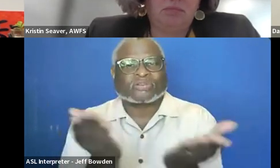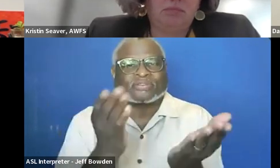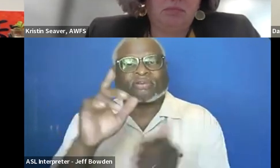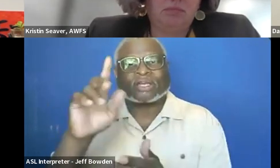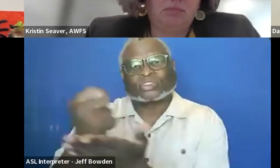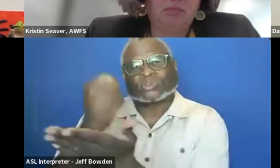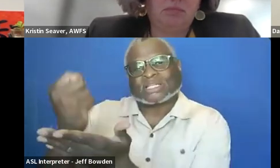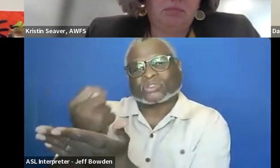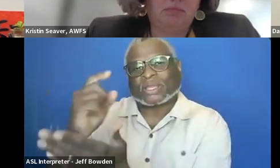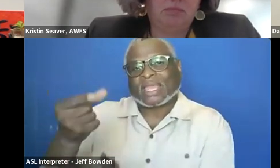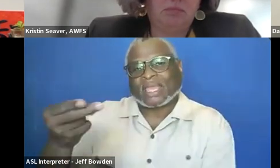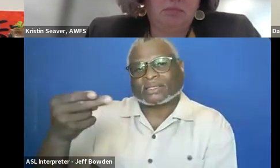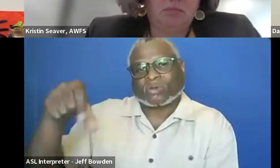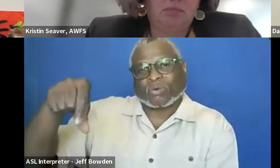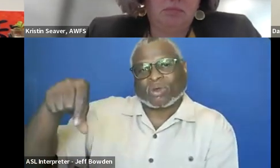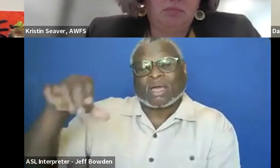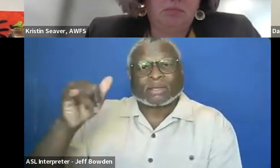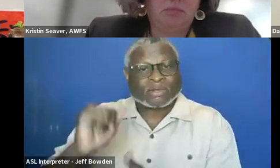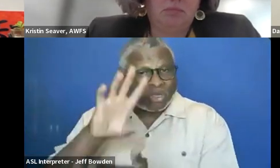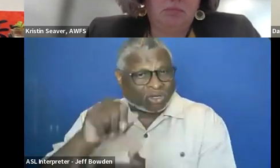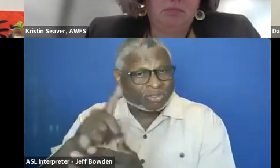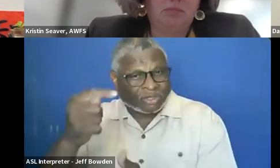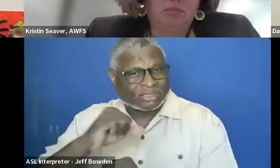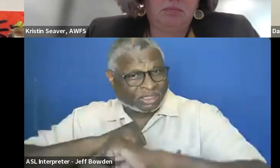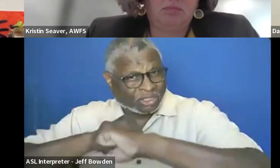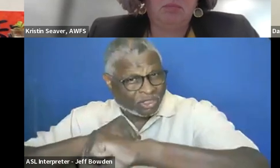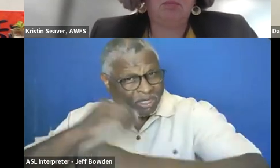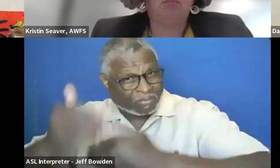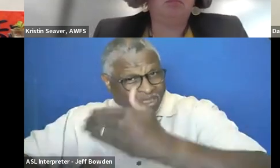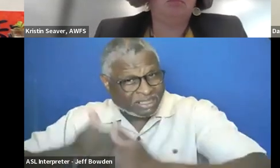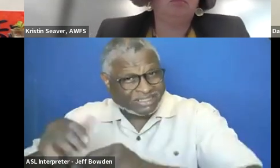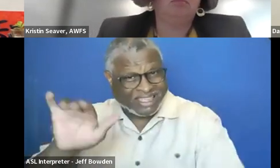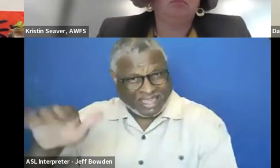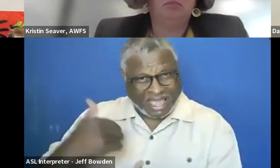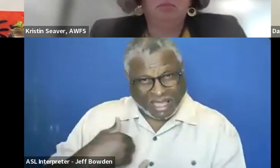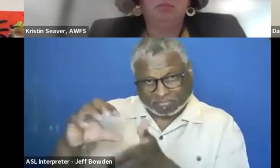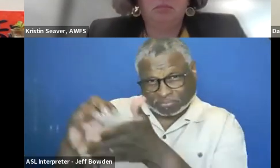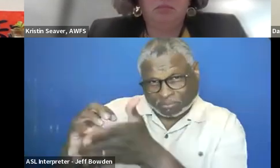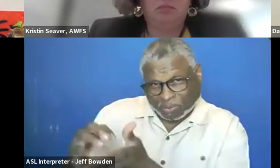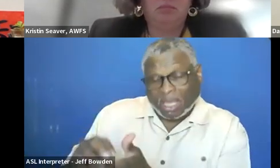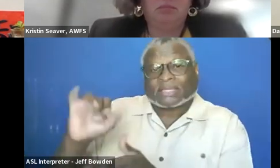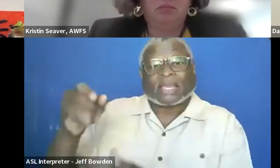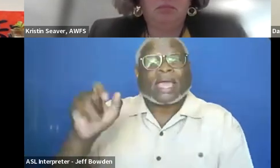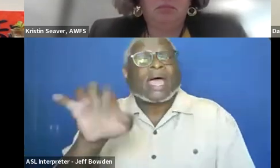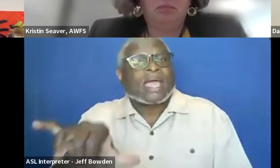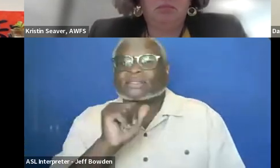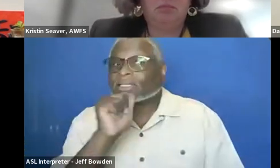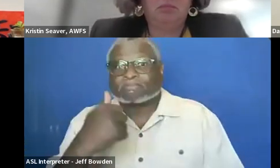So if I mistakenly included the Treasury security procedures clauses, it would tell me hey, this doesn't make sense.